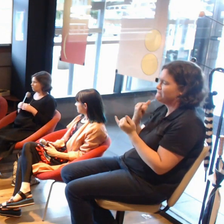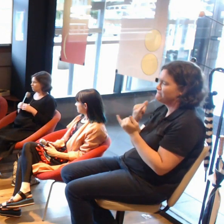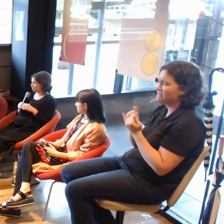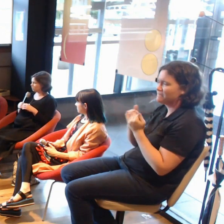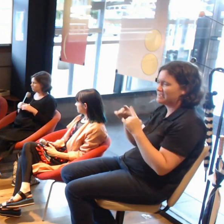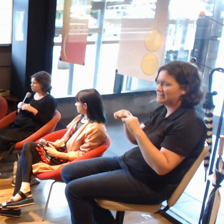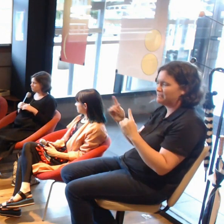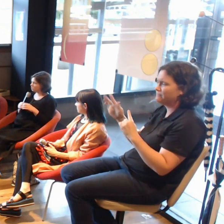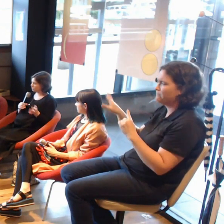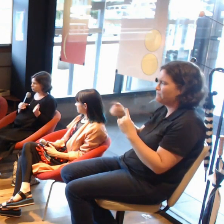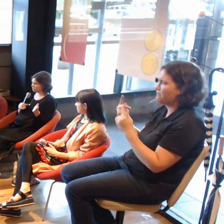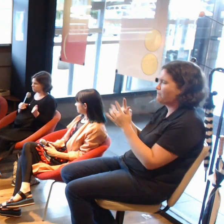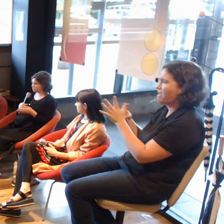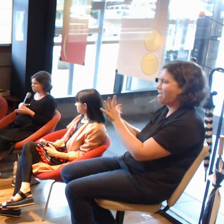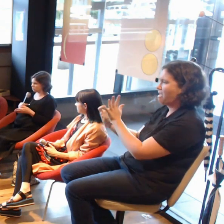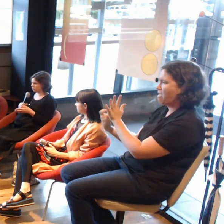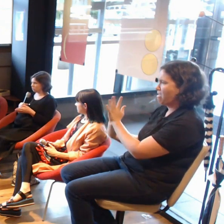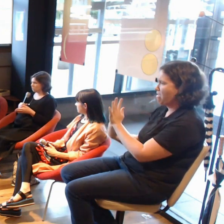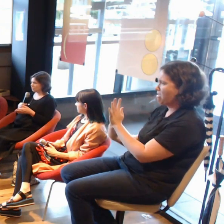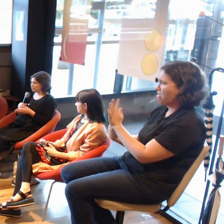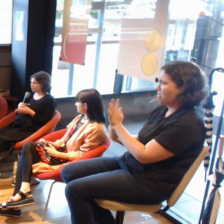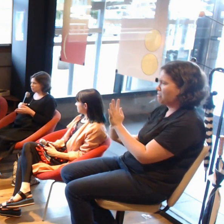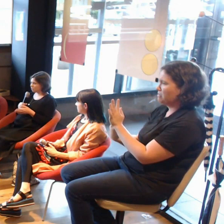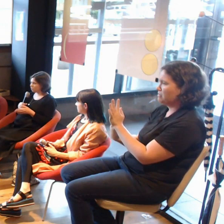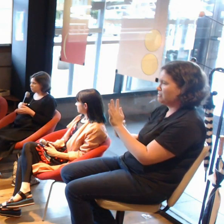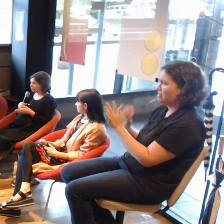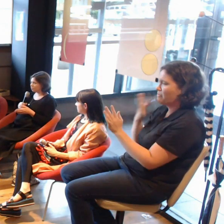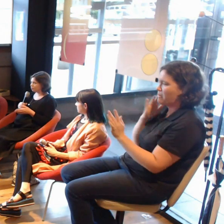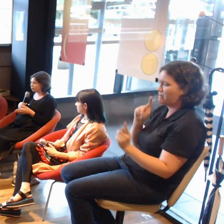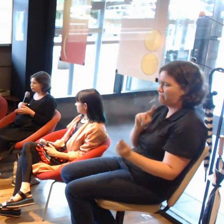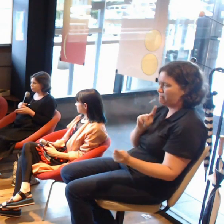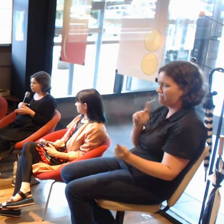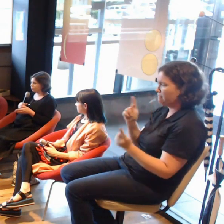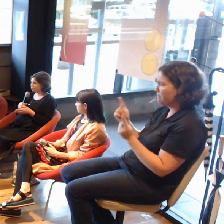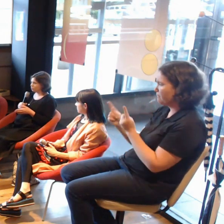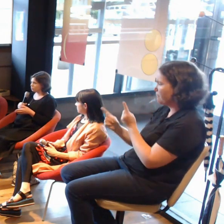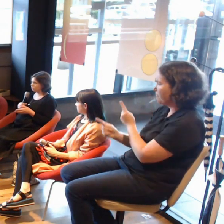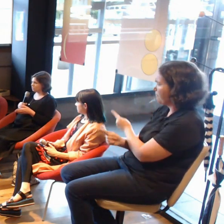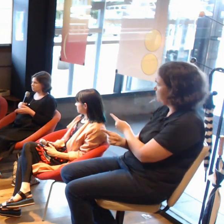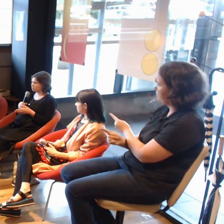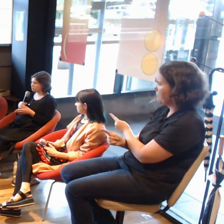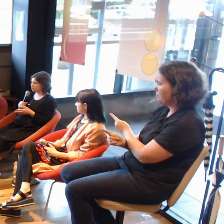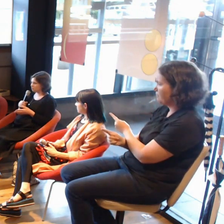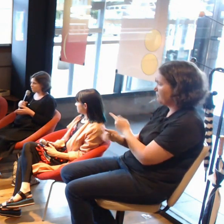Making the transition was really helped by my background in science,